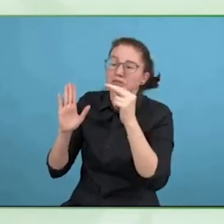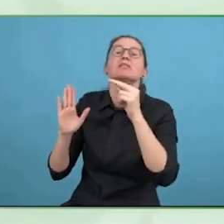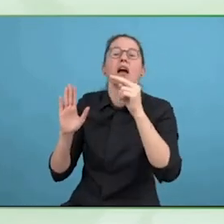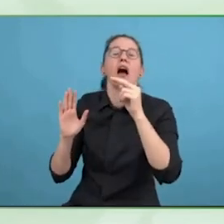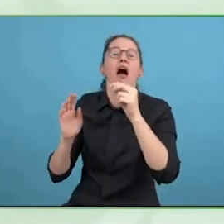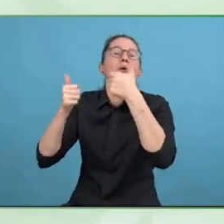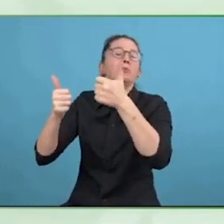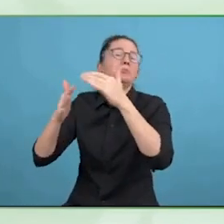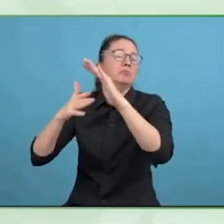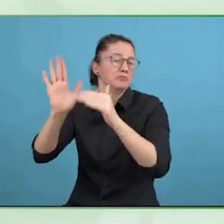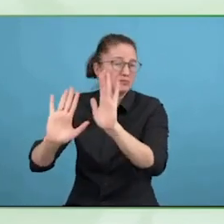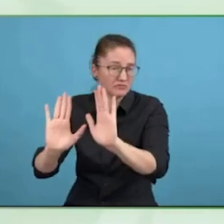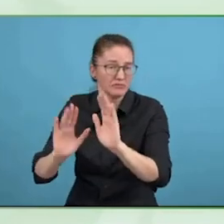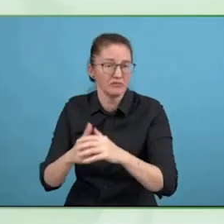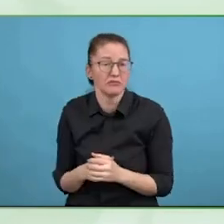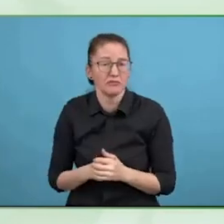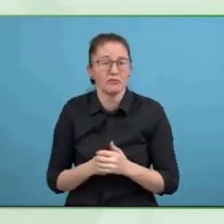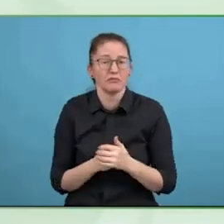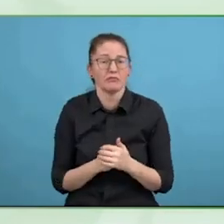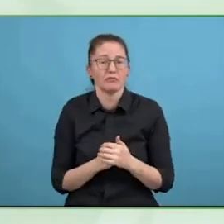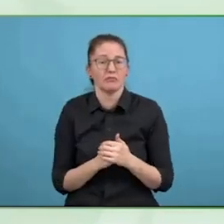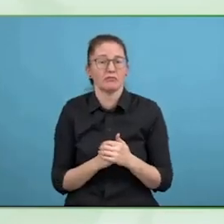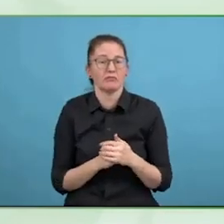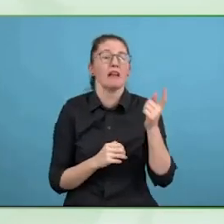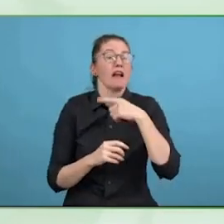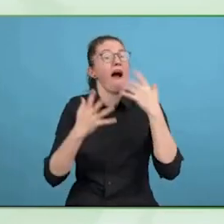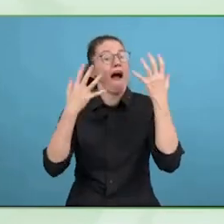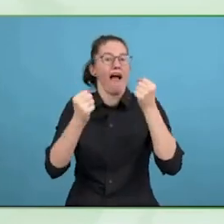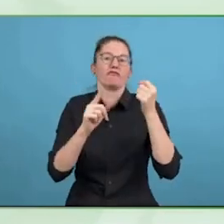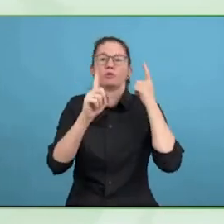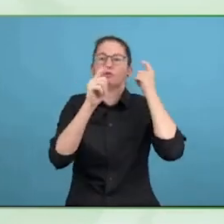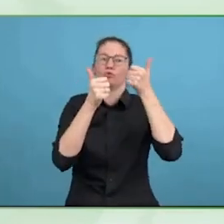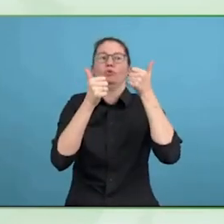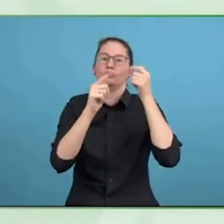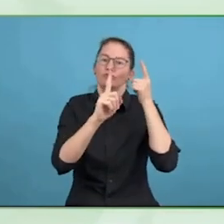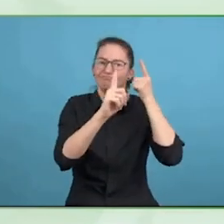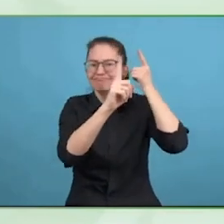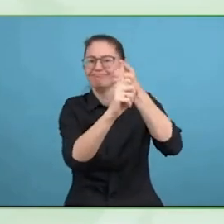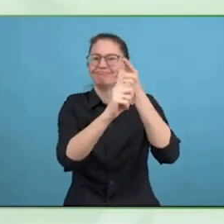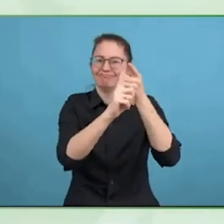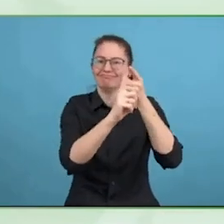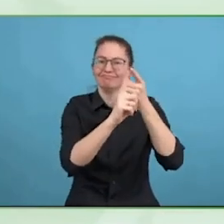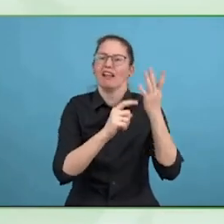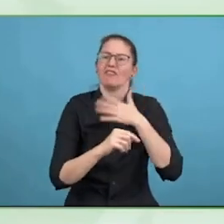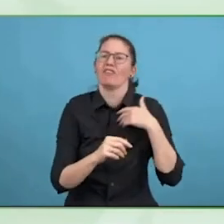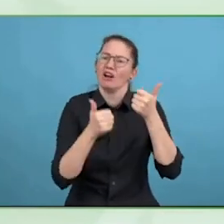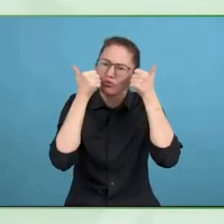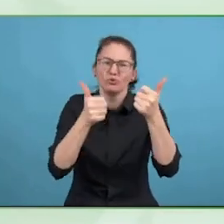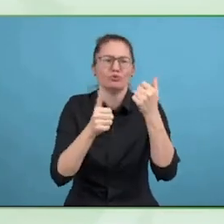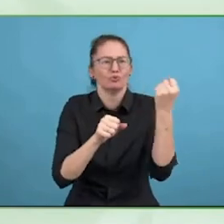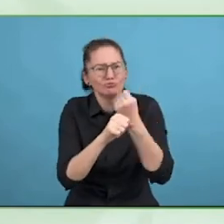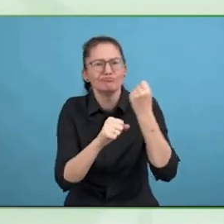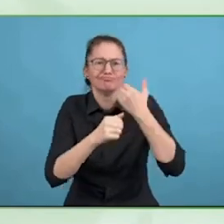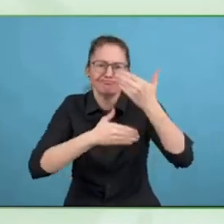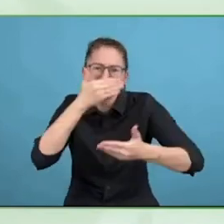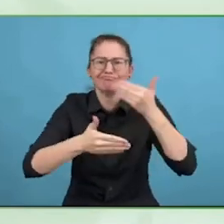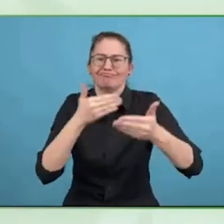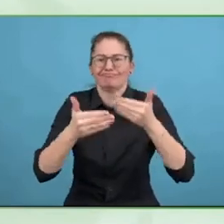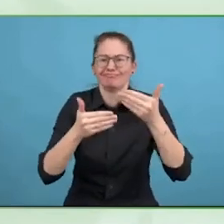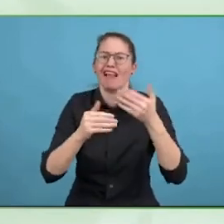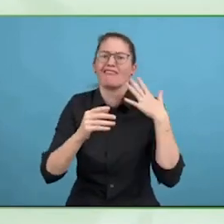geographies and how that might also differ between different parts of